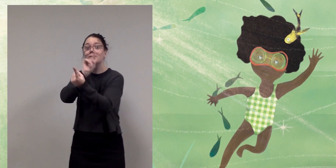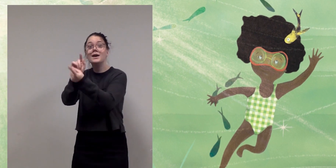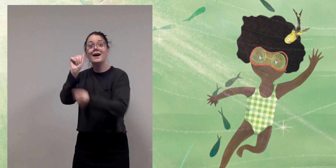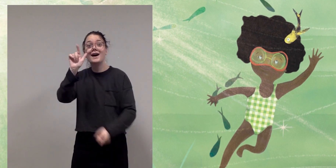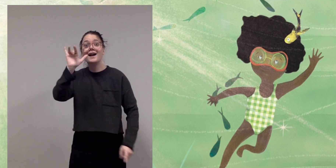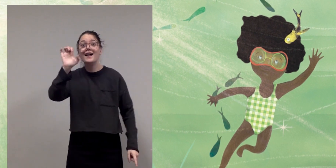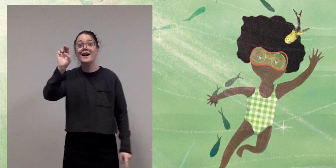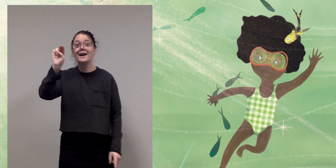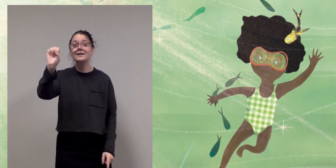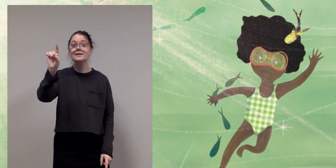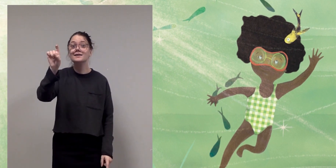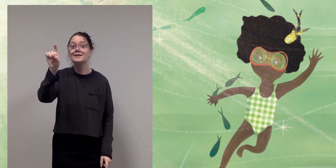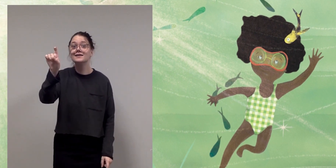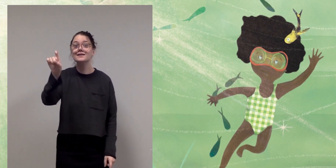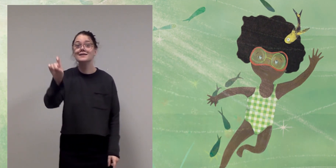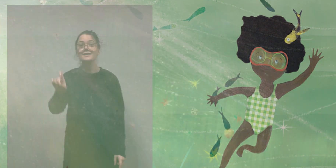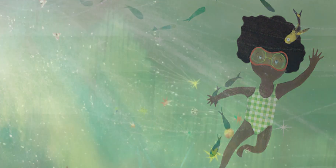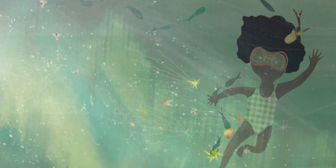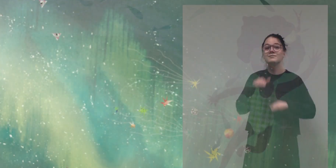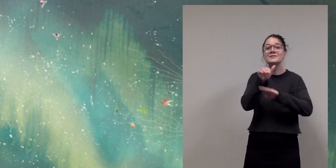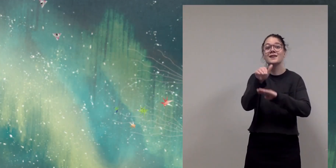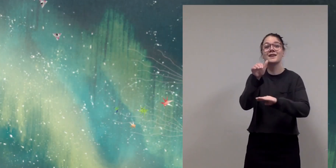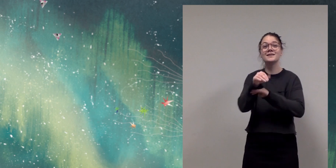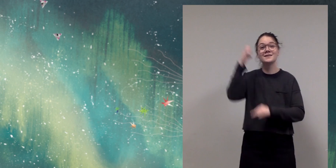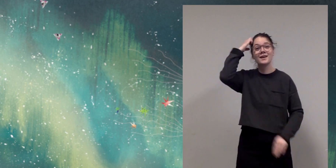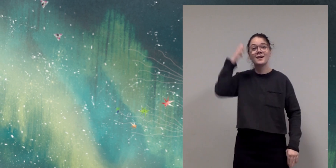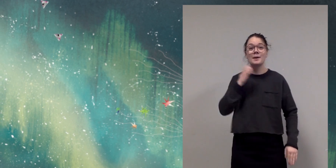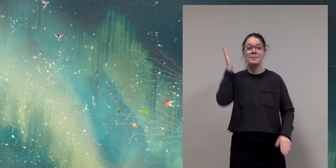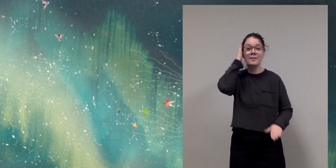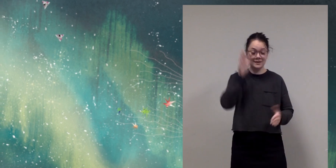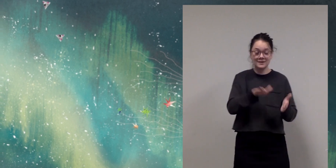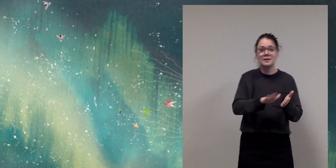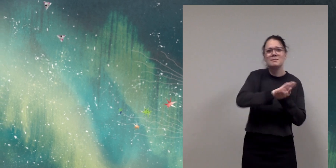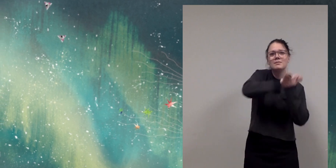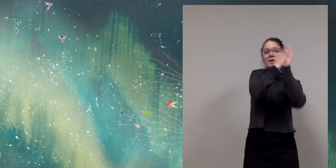In the evening, Esther's bed becomes a spaceship